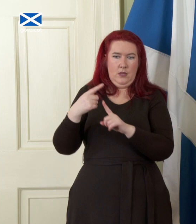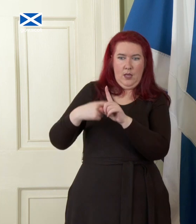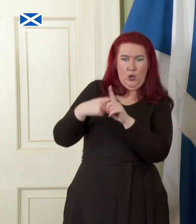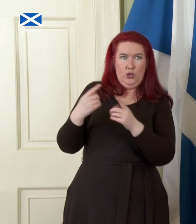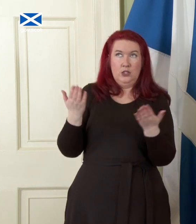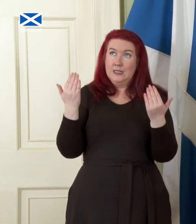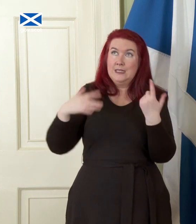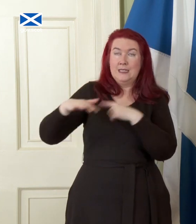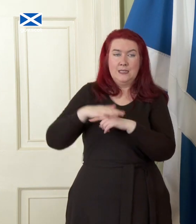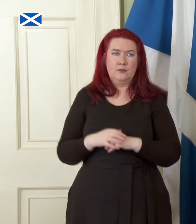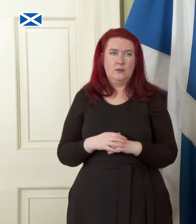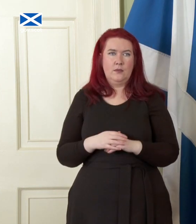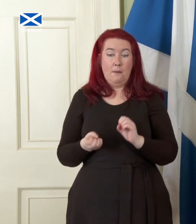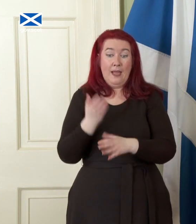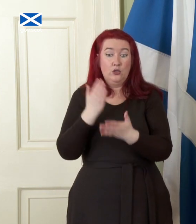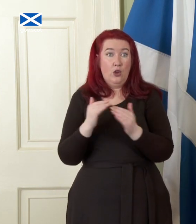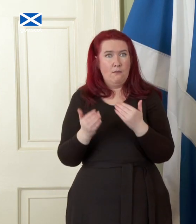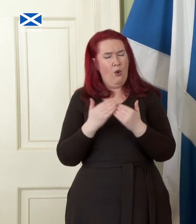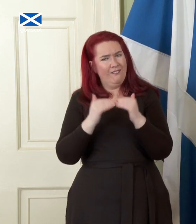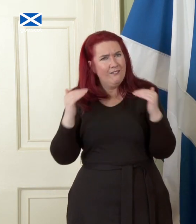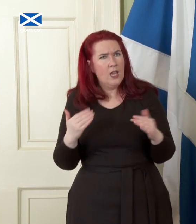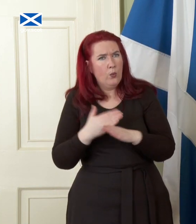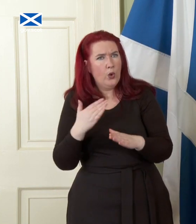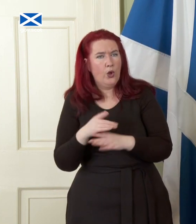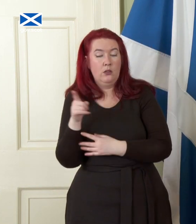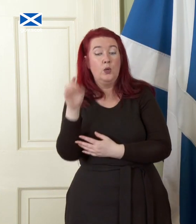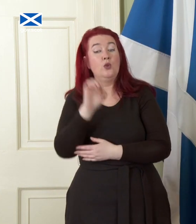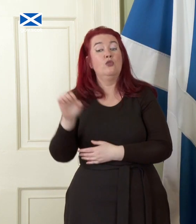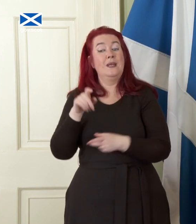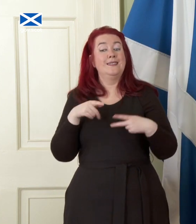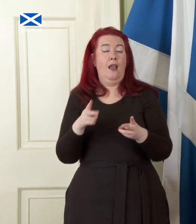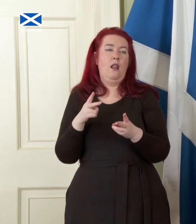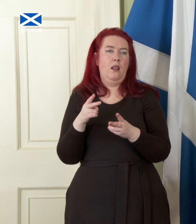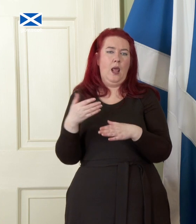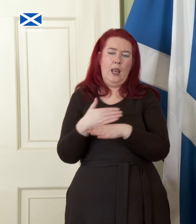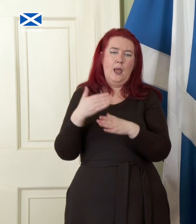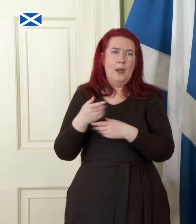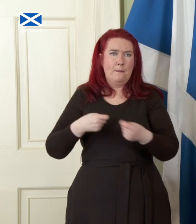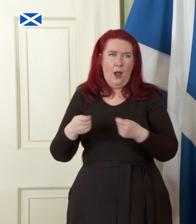fairer work, European-style labour market policies in place of Westminster anti-trade union laws